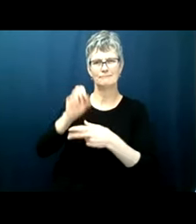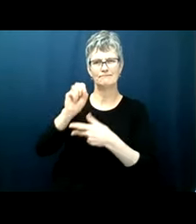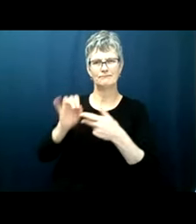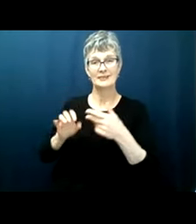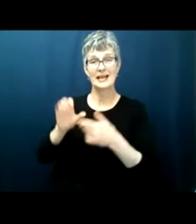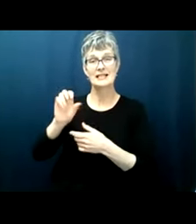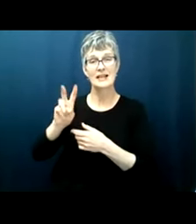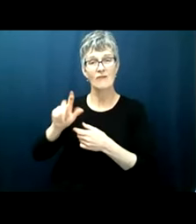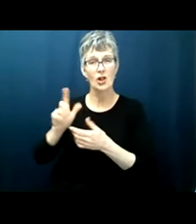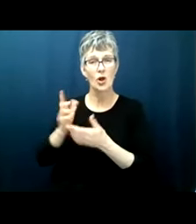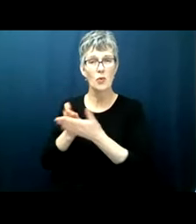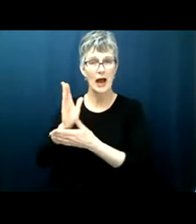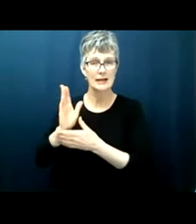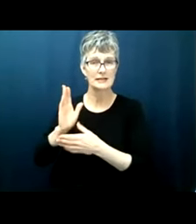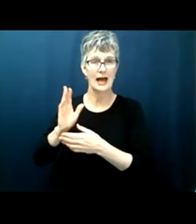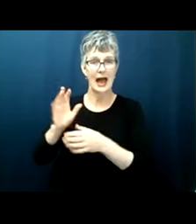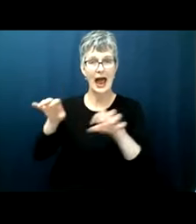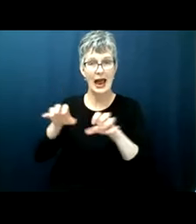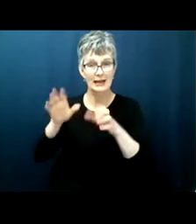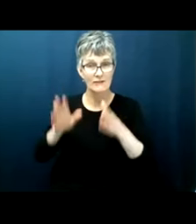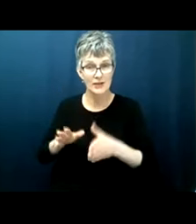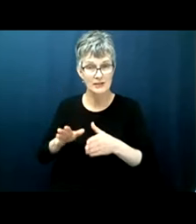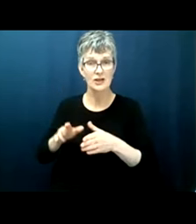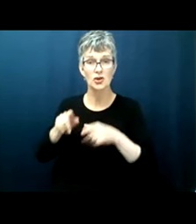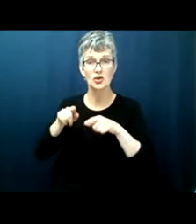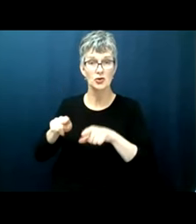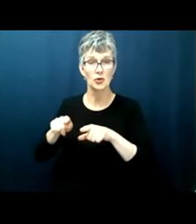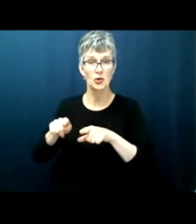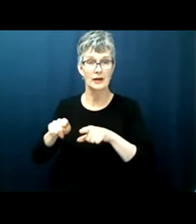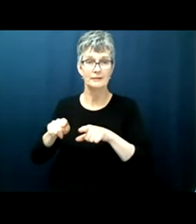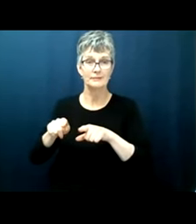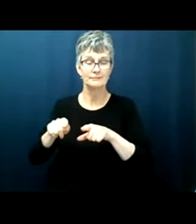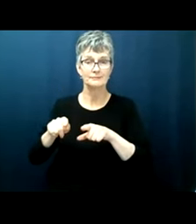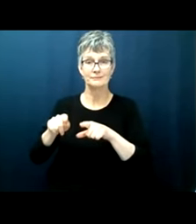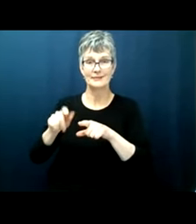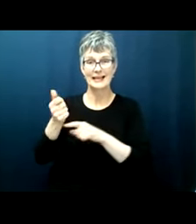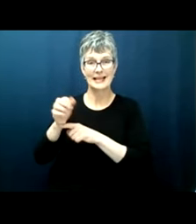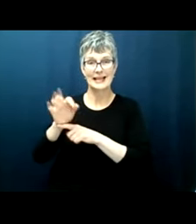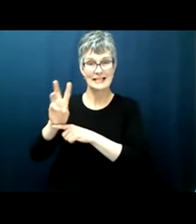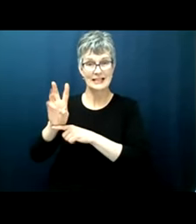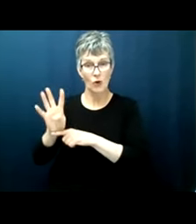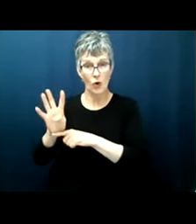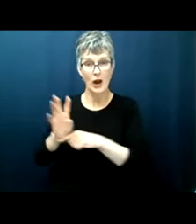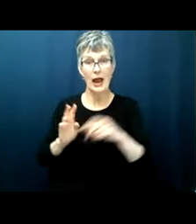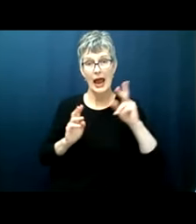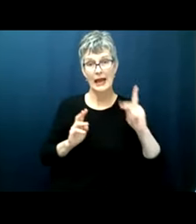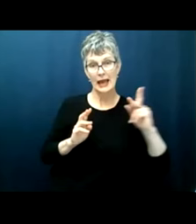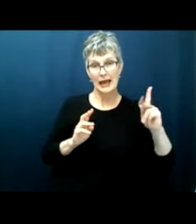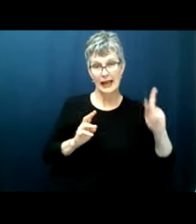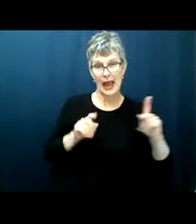mississippi freedom summer were murdered by the ku klux klan um because they were in mississippi to